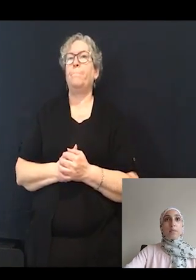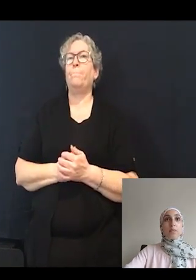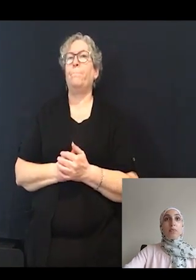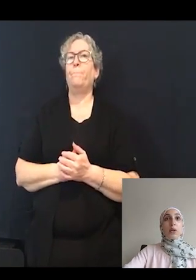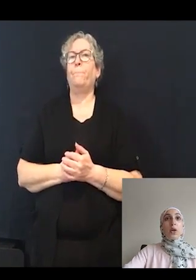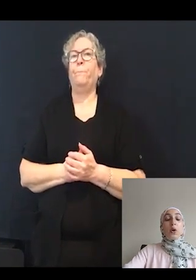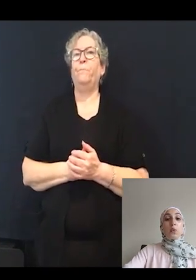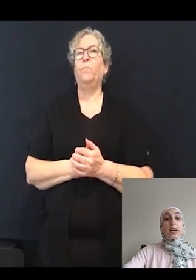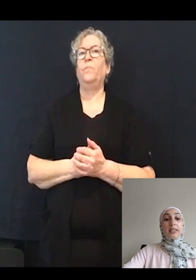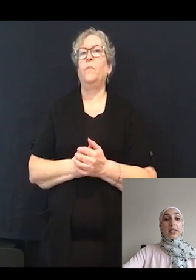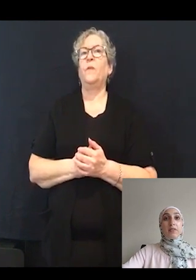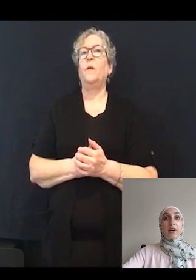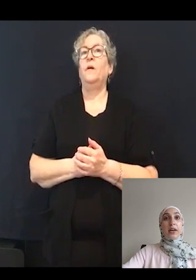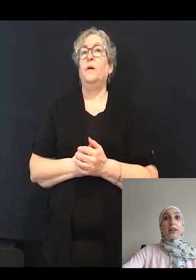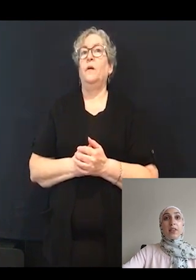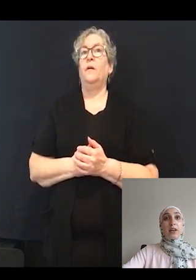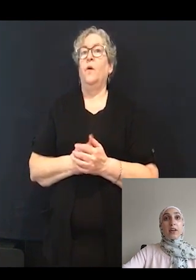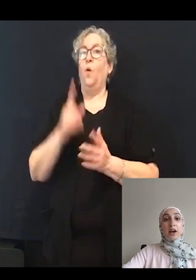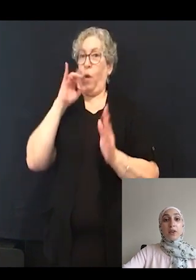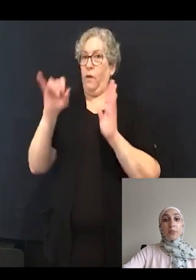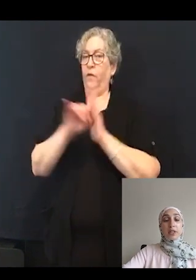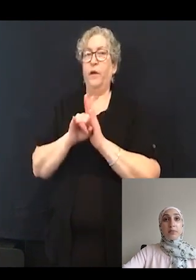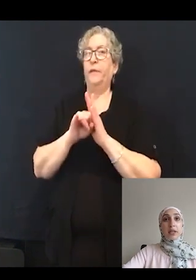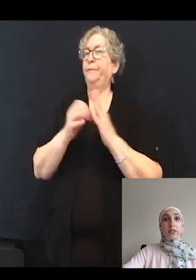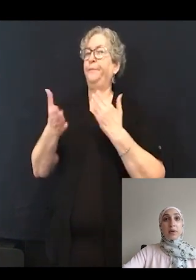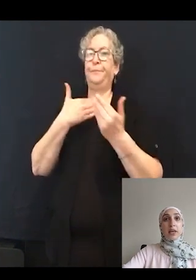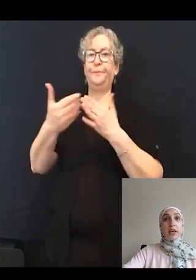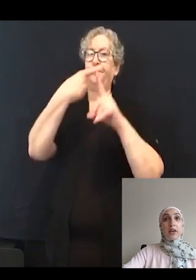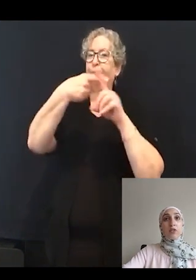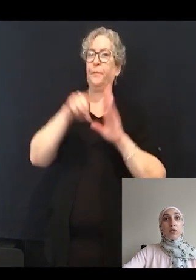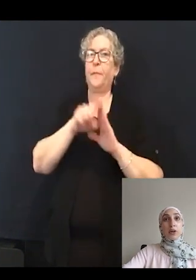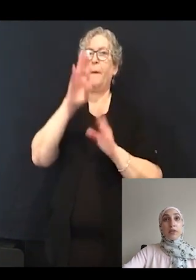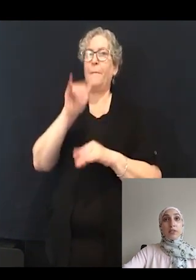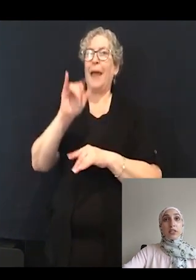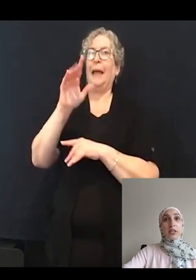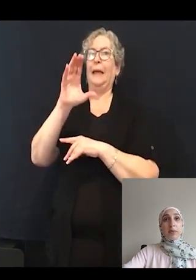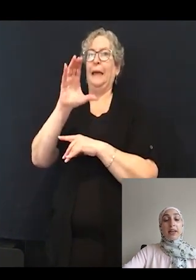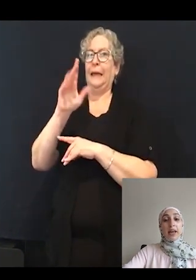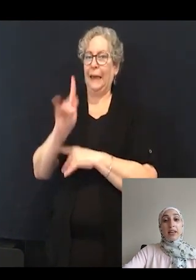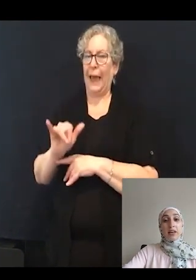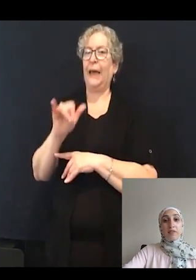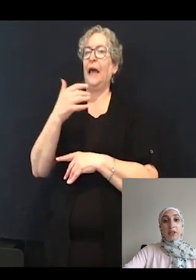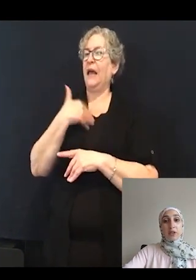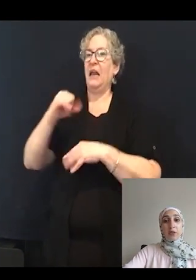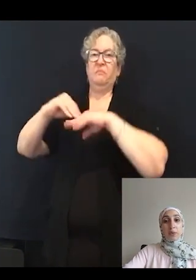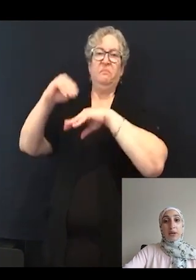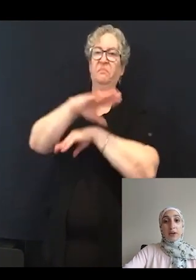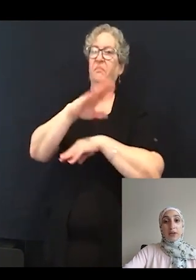We identified that neither plus minus Bay K nor nefiracetam had any effect on the ribbon area.